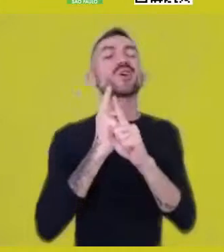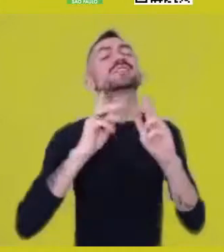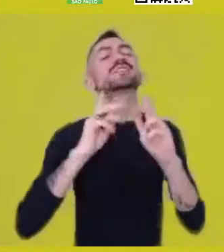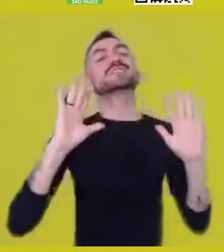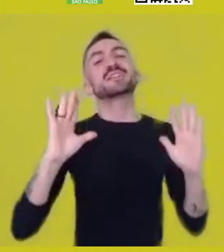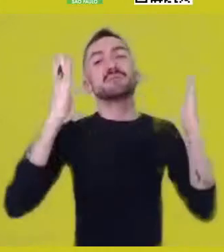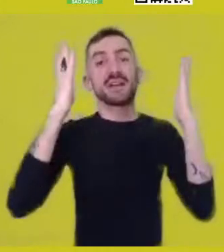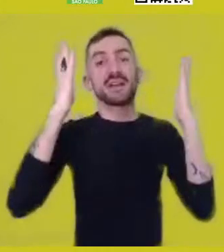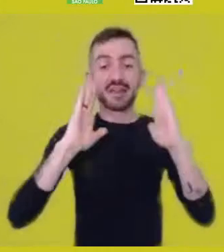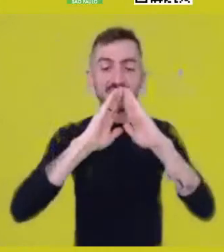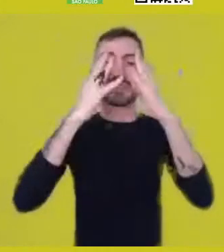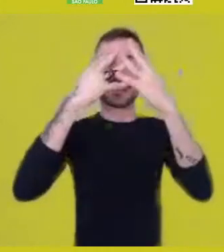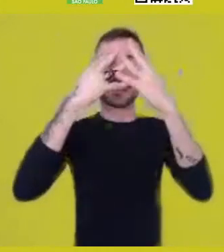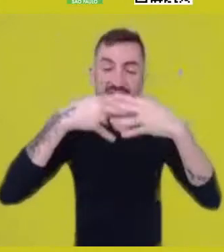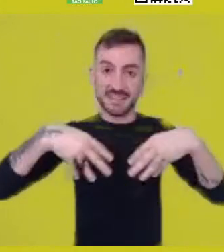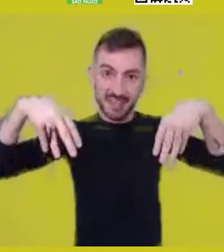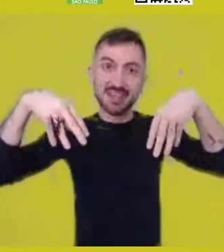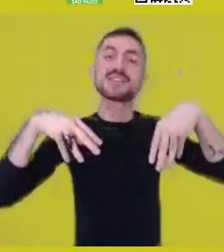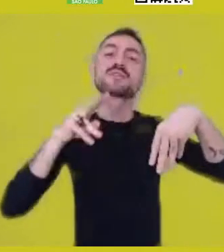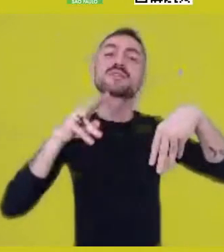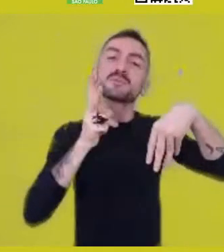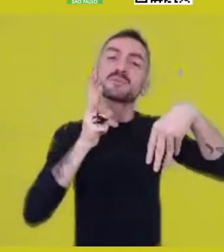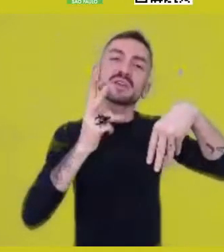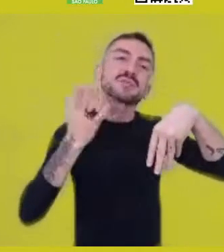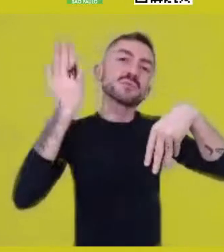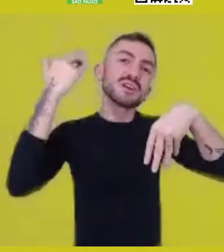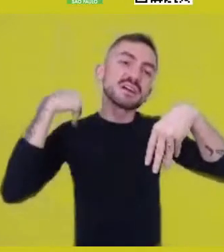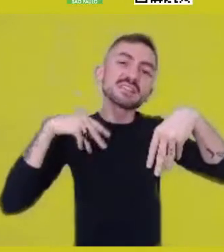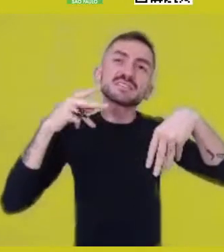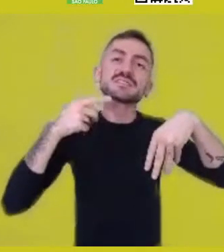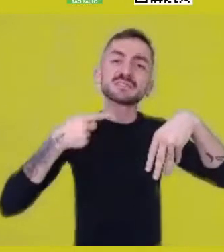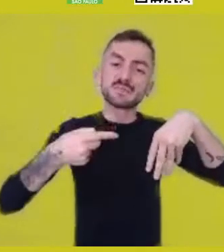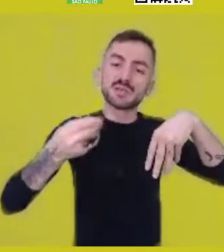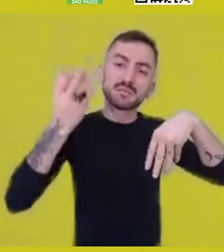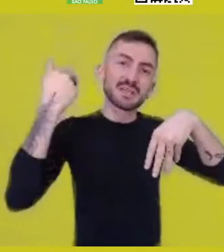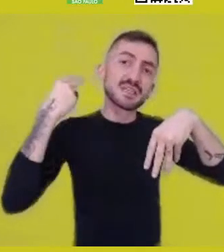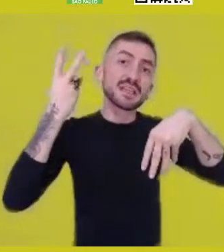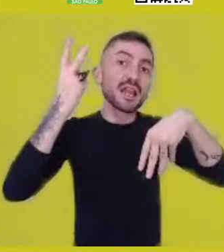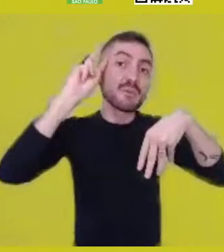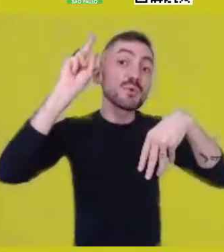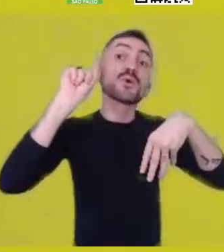as Ailton Krenak reminded us last week, into a meeting place